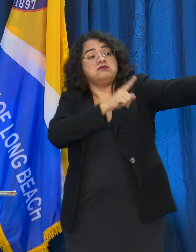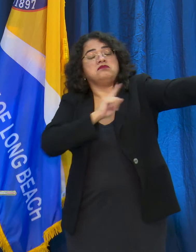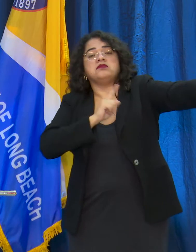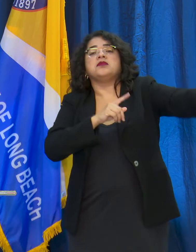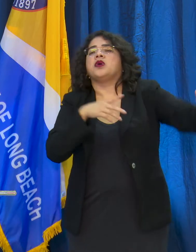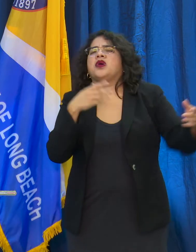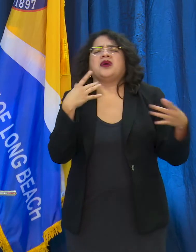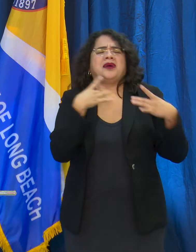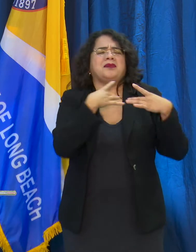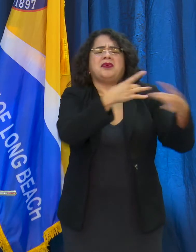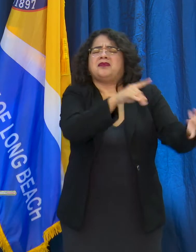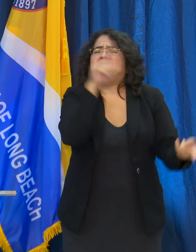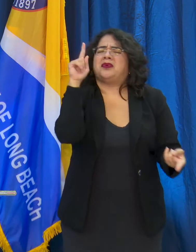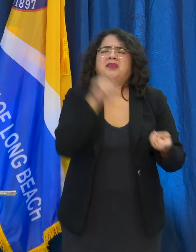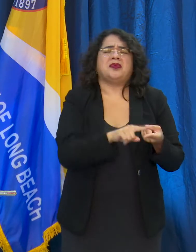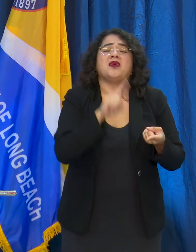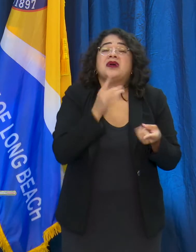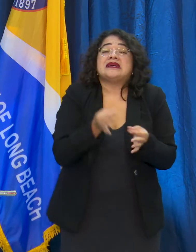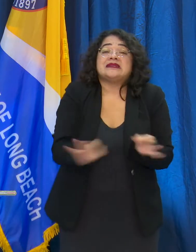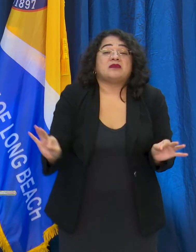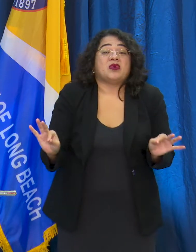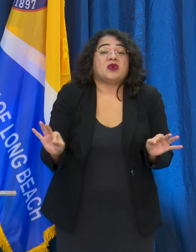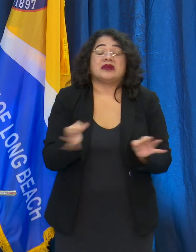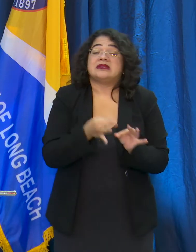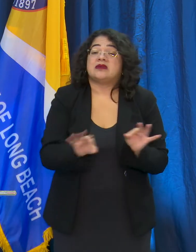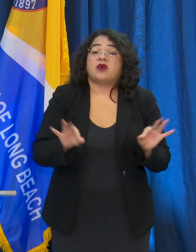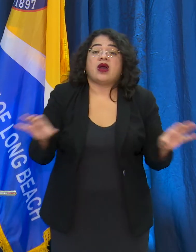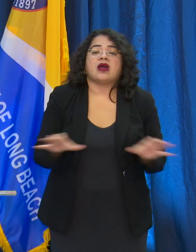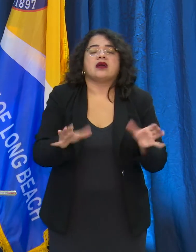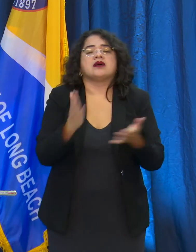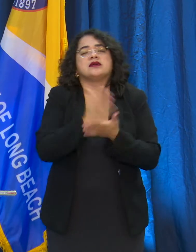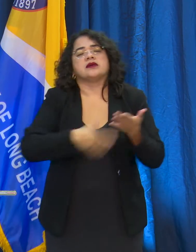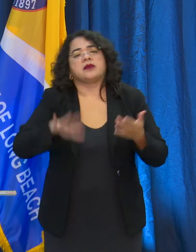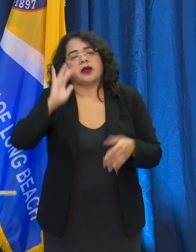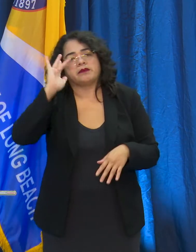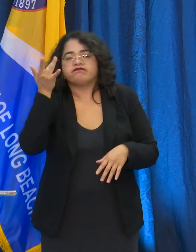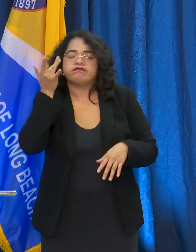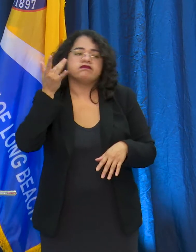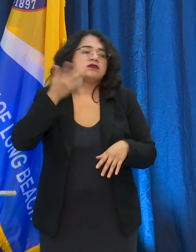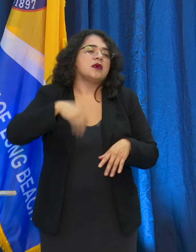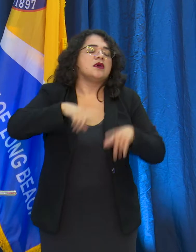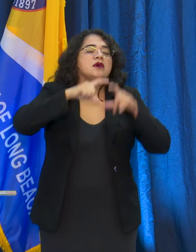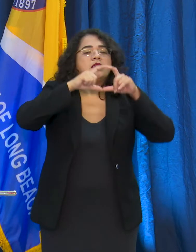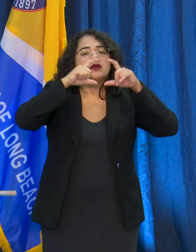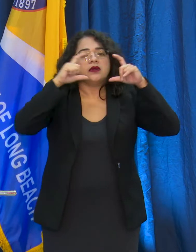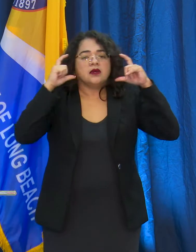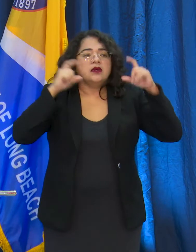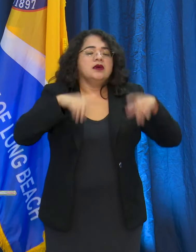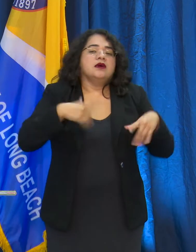They are simple actions. They might, you know, they might bother sometimes, you might think the mask makes it so you can't breathe all the time, those